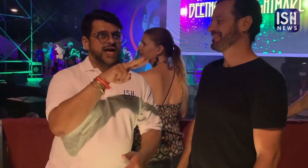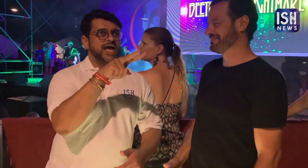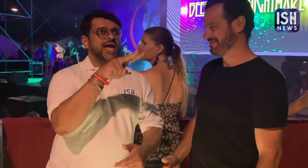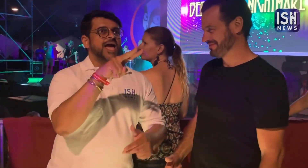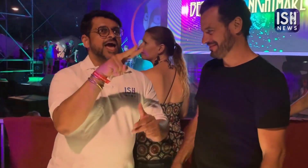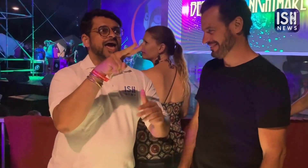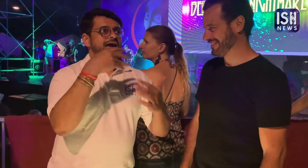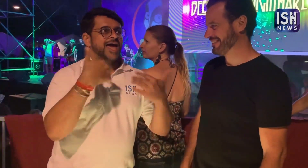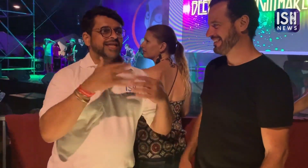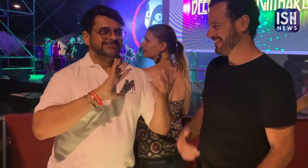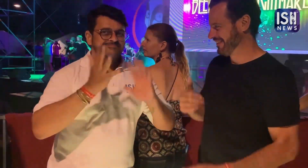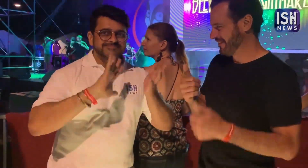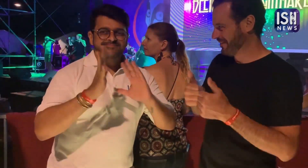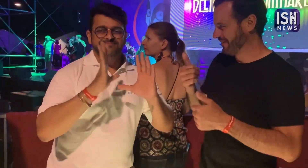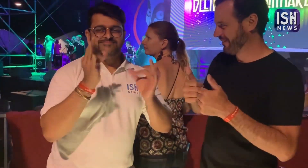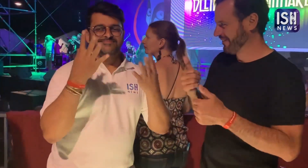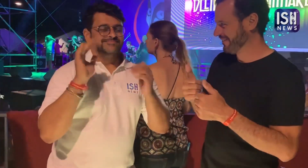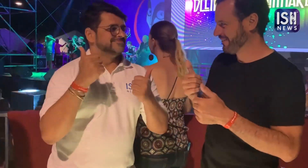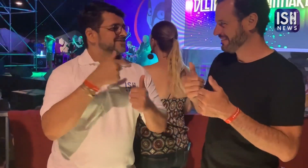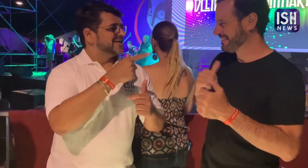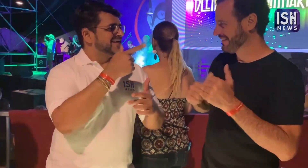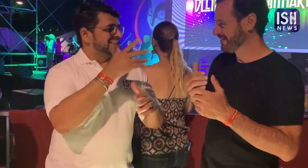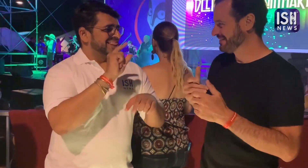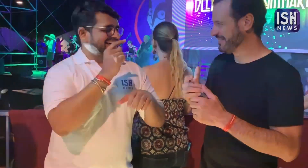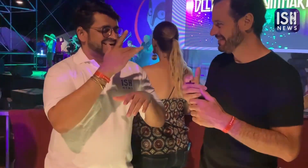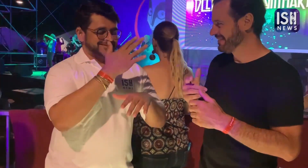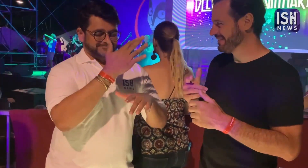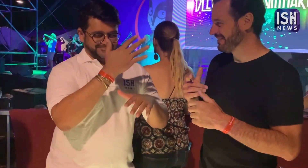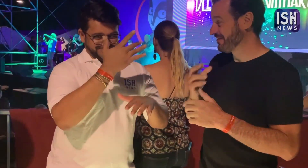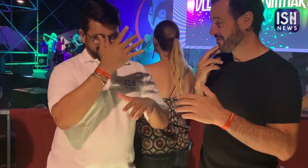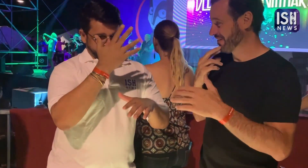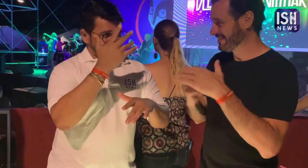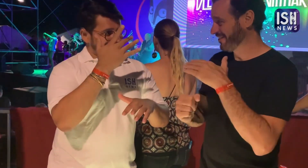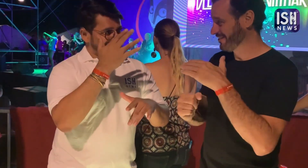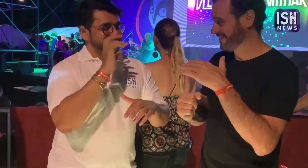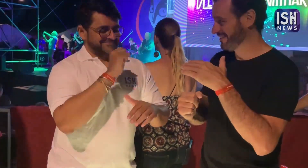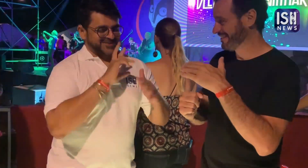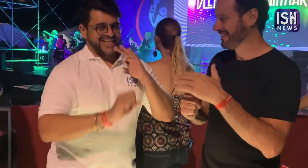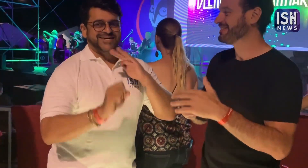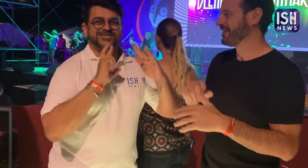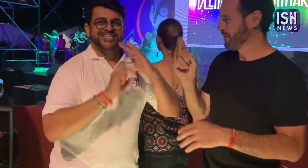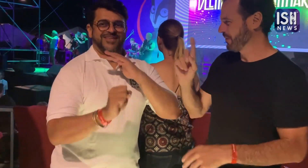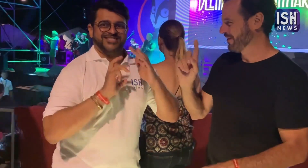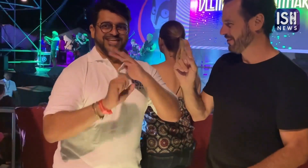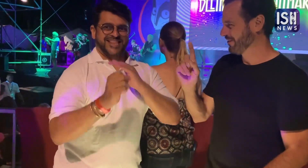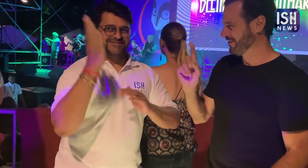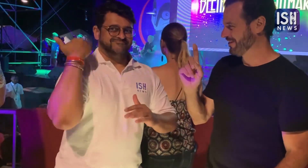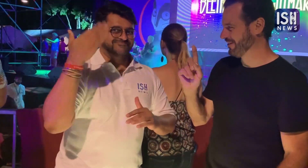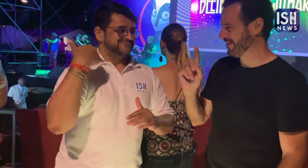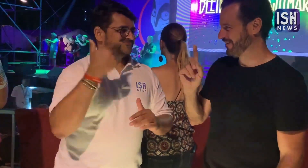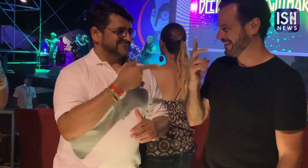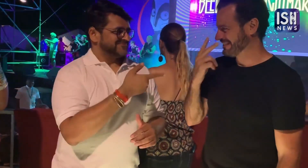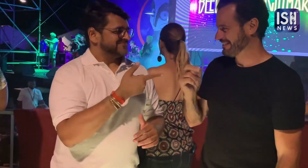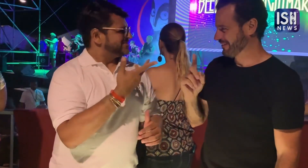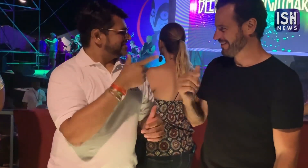I was amazed by his performance and his Signing is too good. His performance that I saw was called Rathskeller.